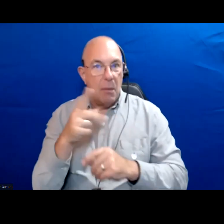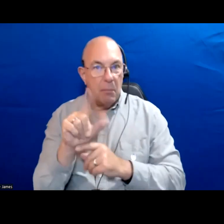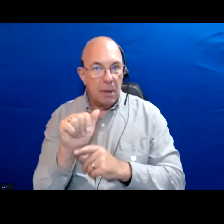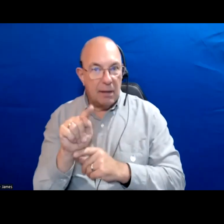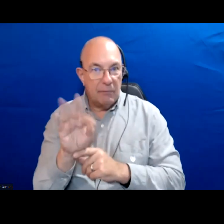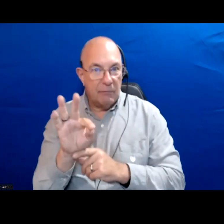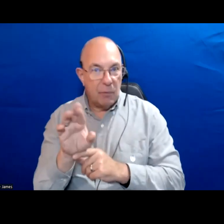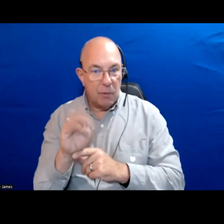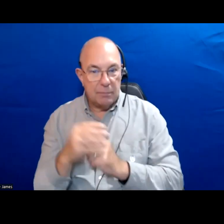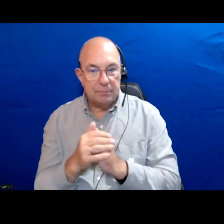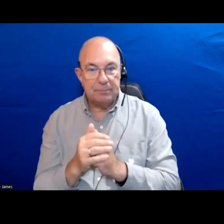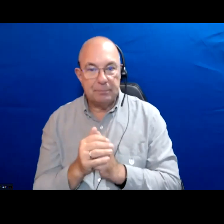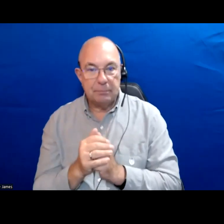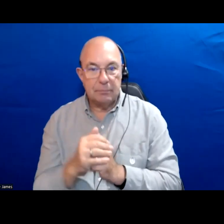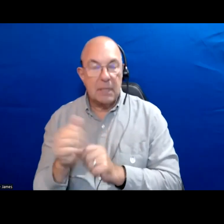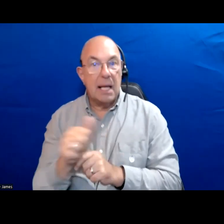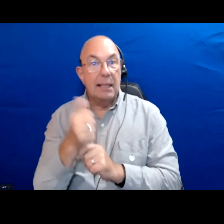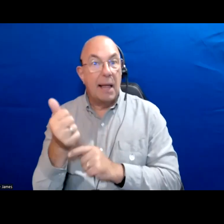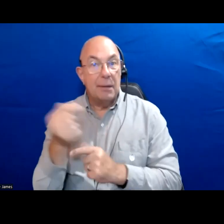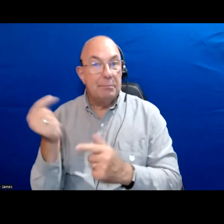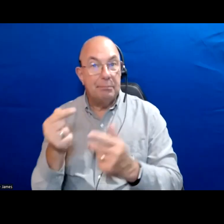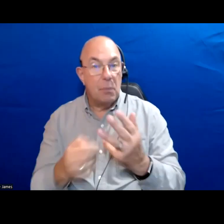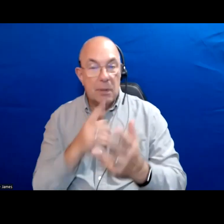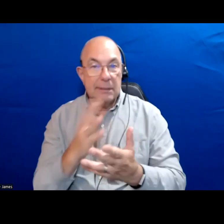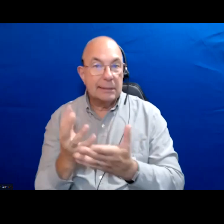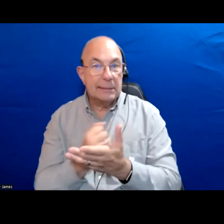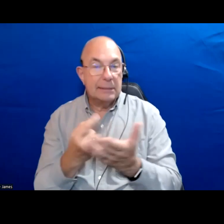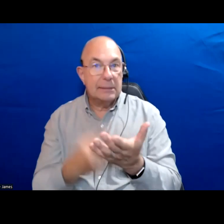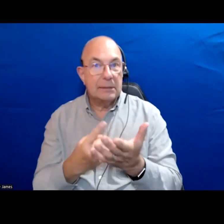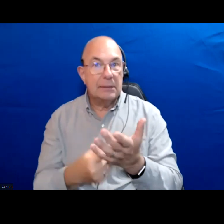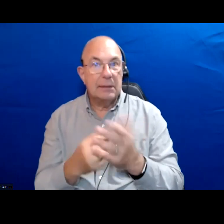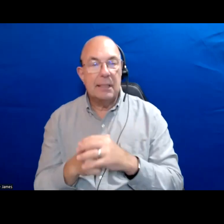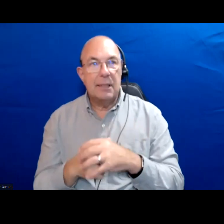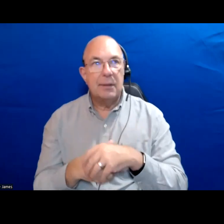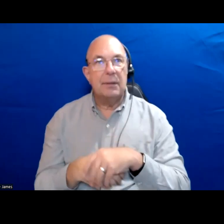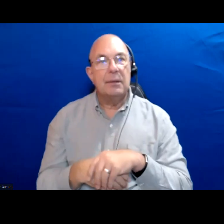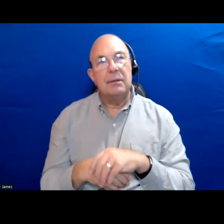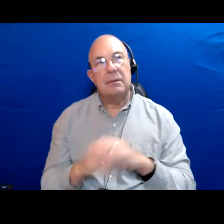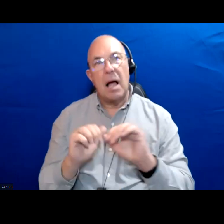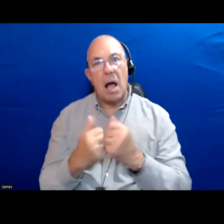Another key thing that we want to talk about is this sort of way the conversations around